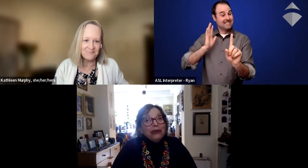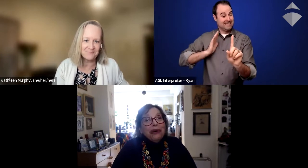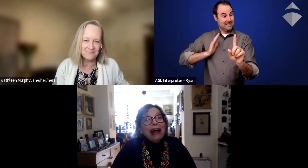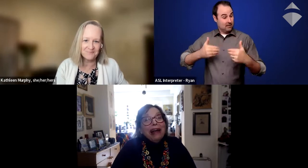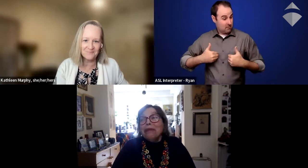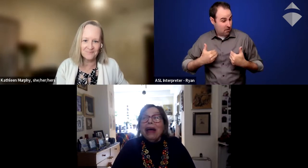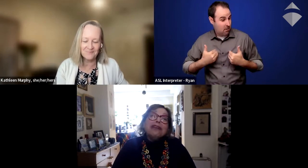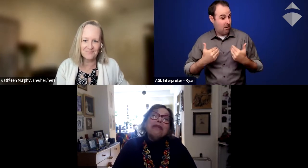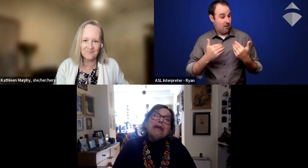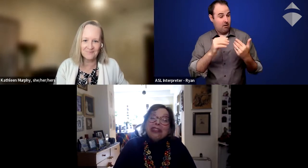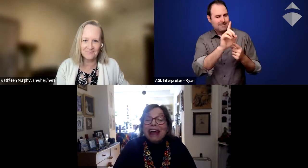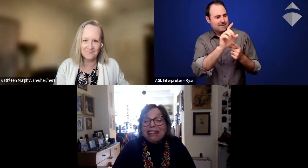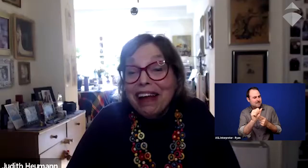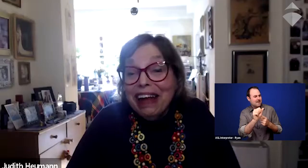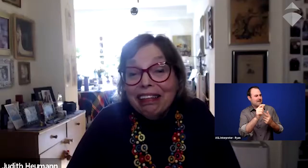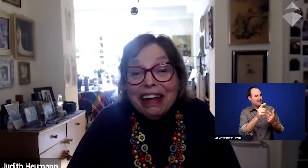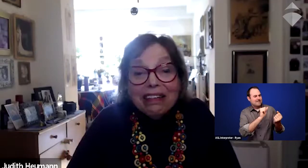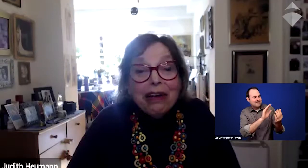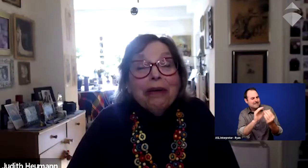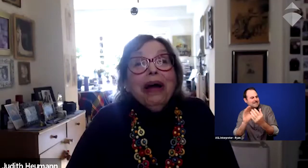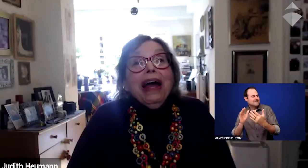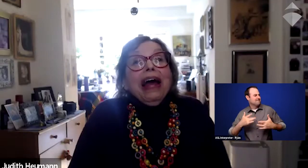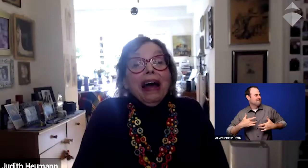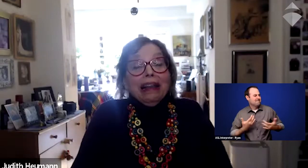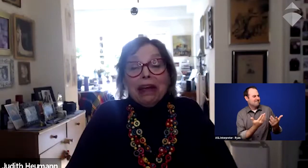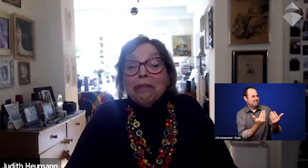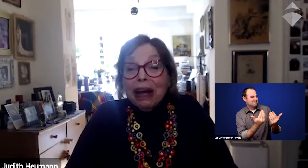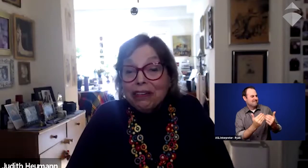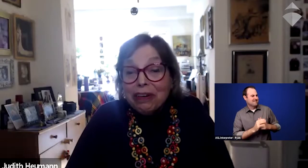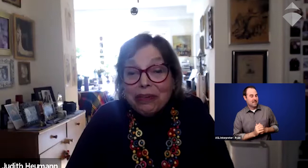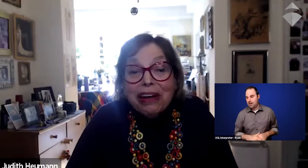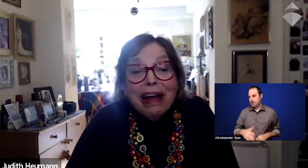Sure, and we have to, thanks a lot Kathleen. So let me give my description.